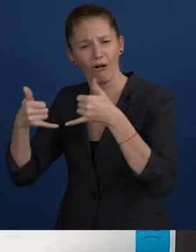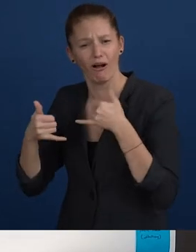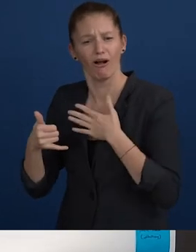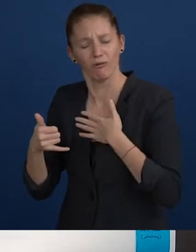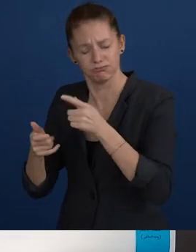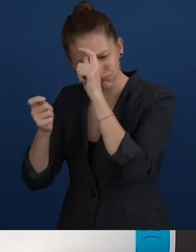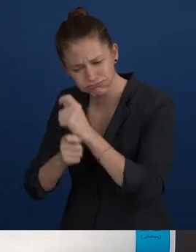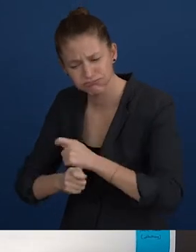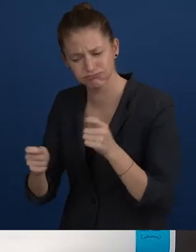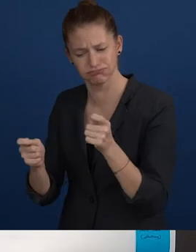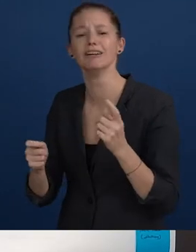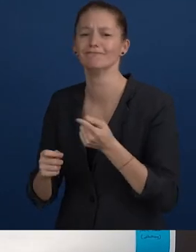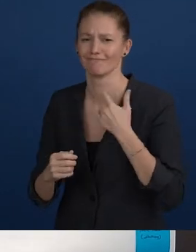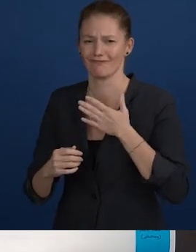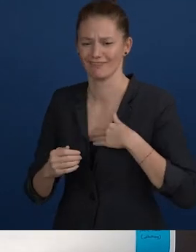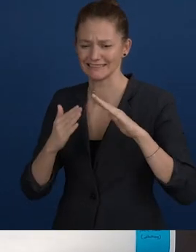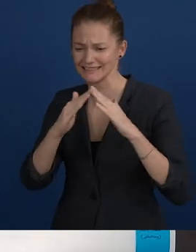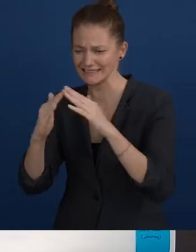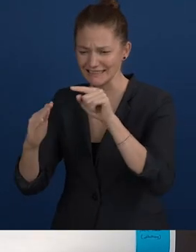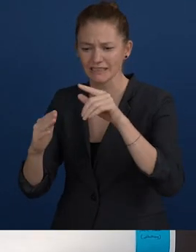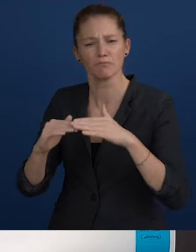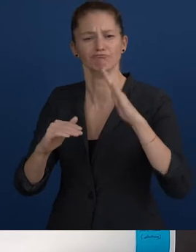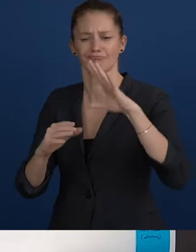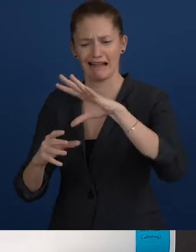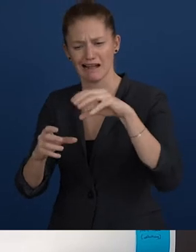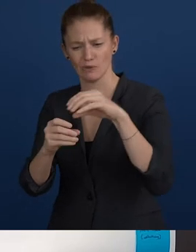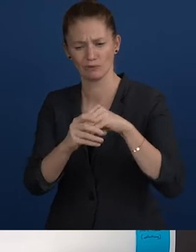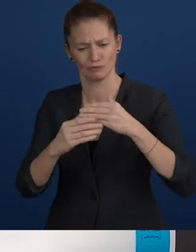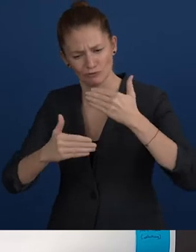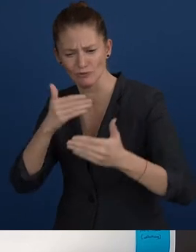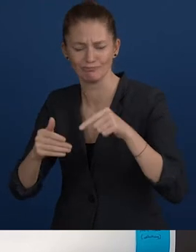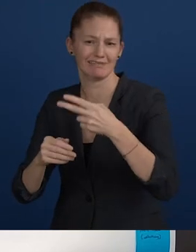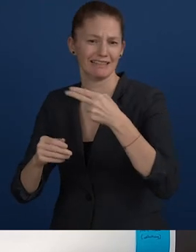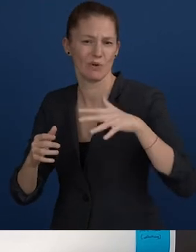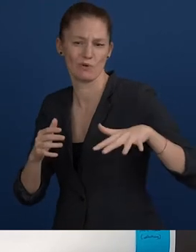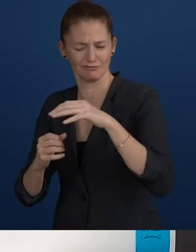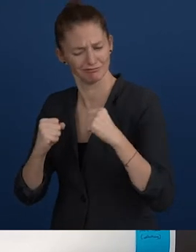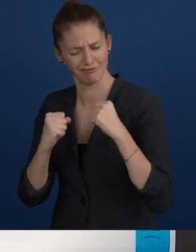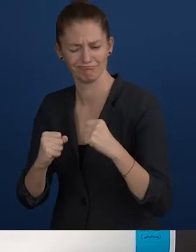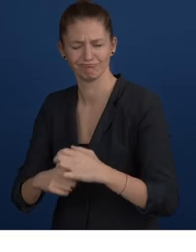This recognition has definitely cemented our work in creating more inclusive cities in Indonesia and beyond."